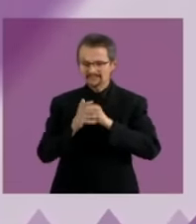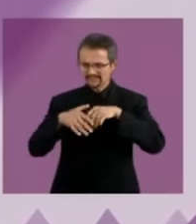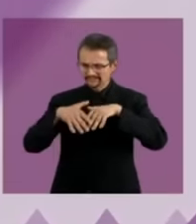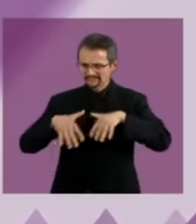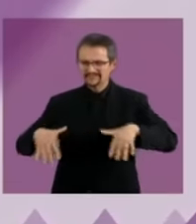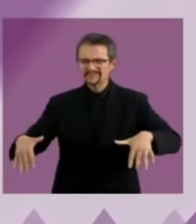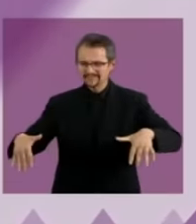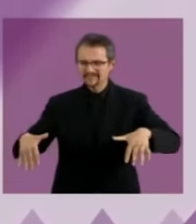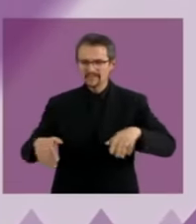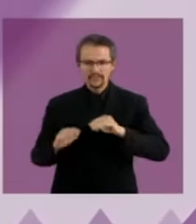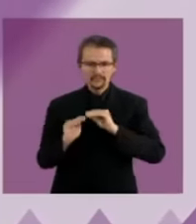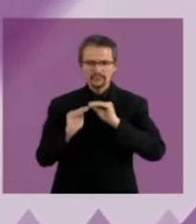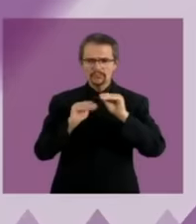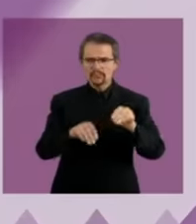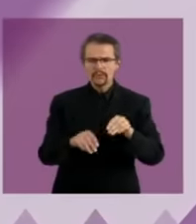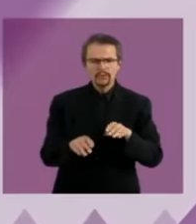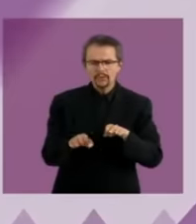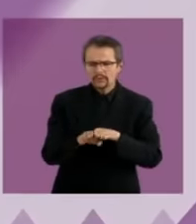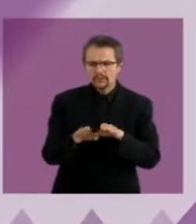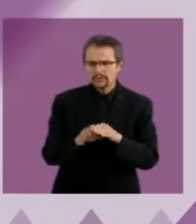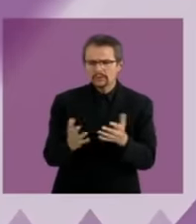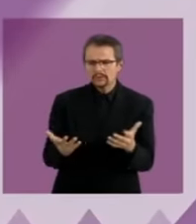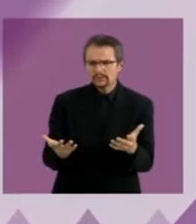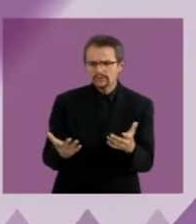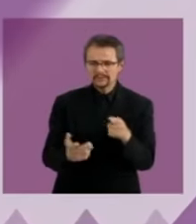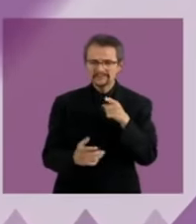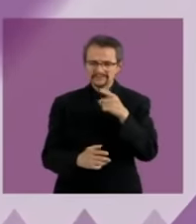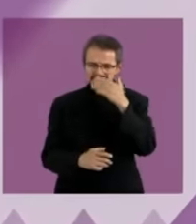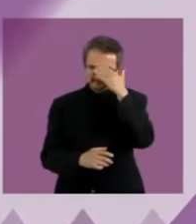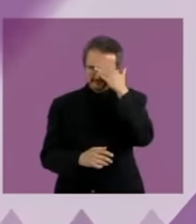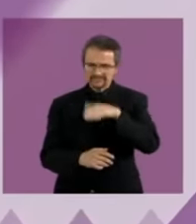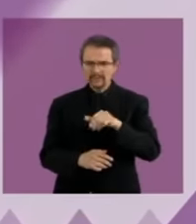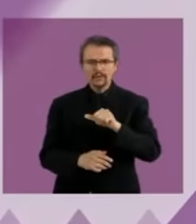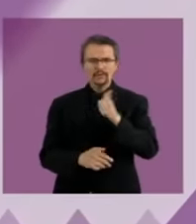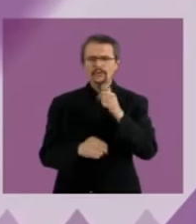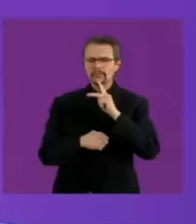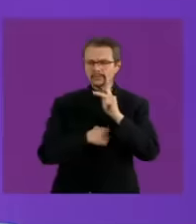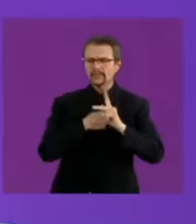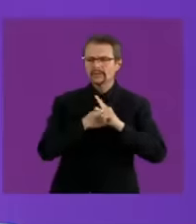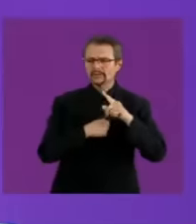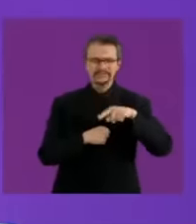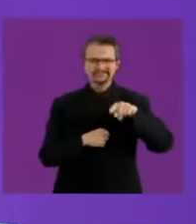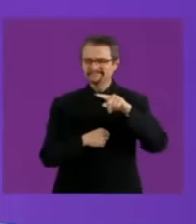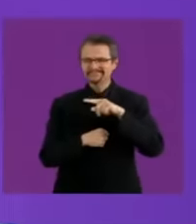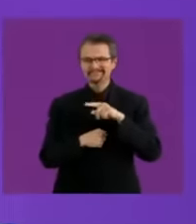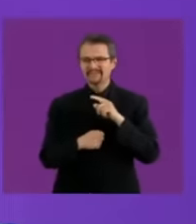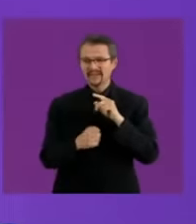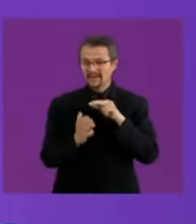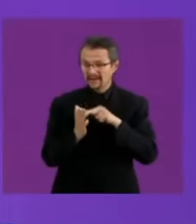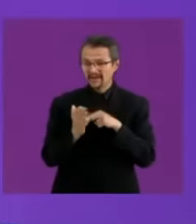the tightening of the migration policies of other candidate countries Yes, of course we must